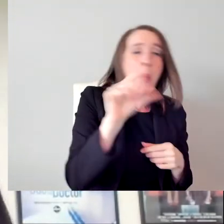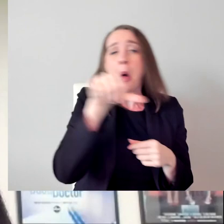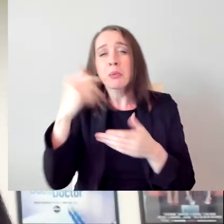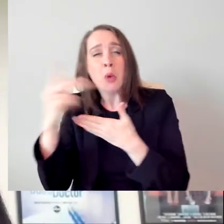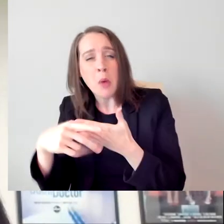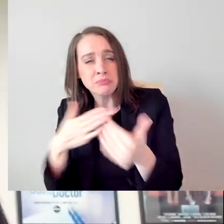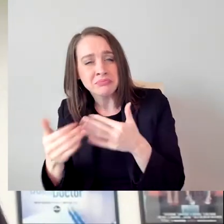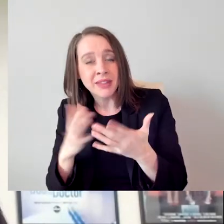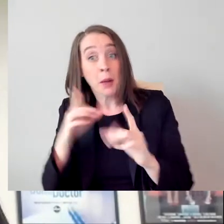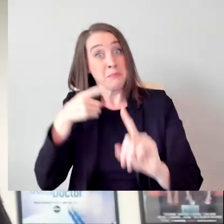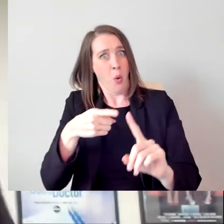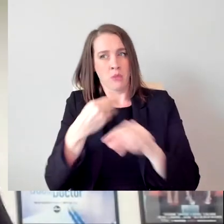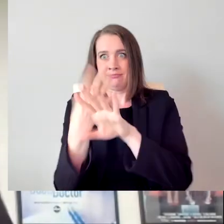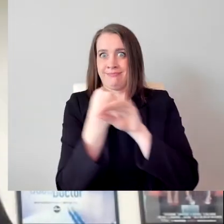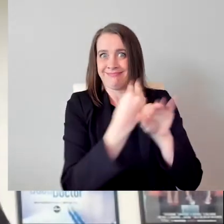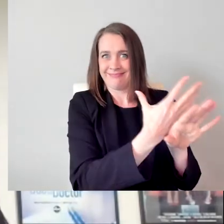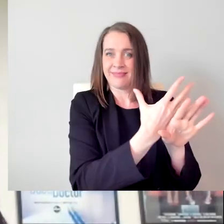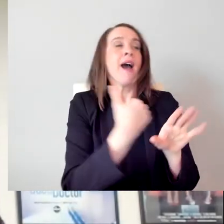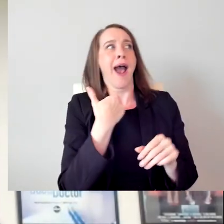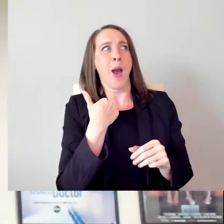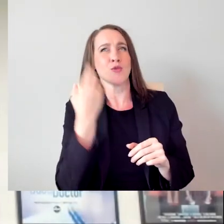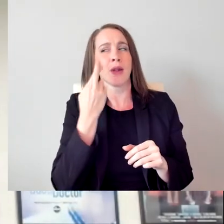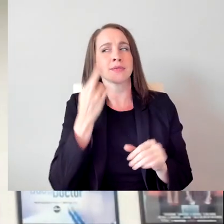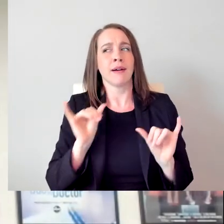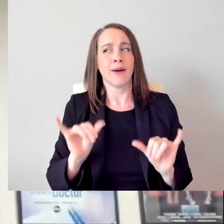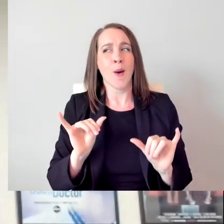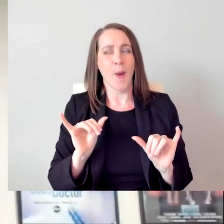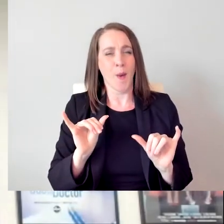finding that video conferencing is kind of taking away